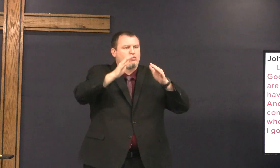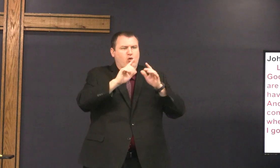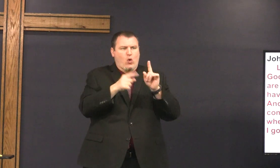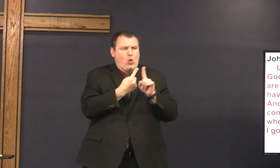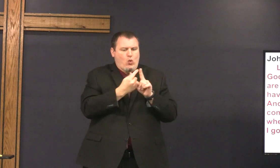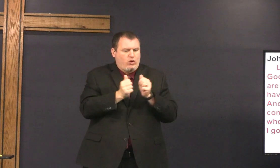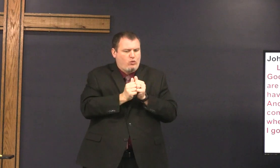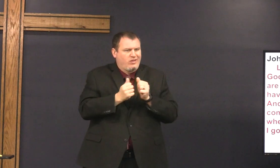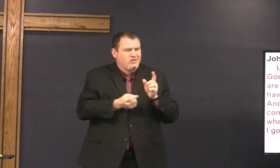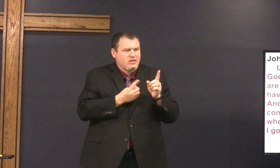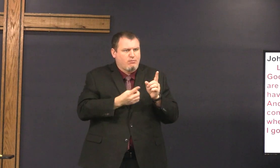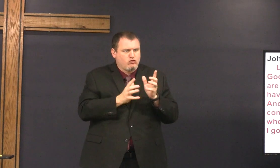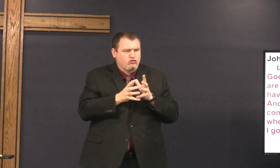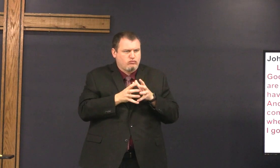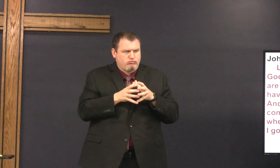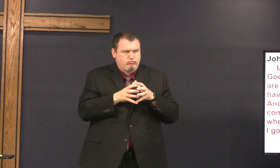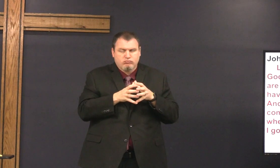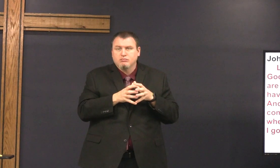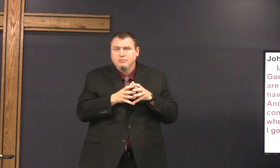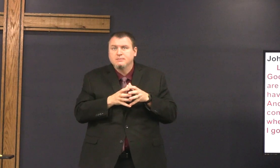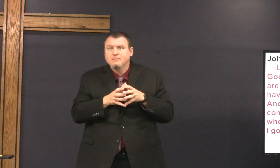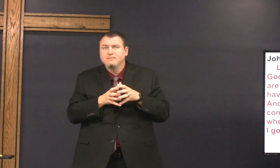oh no they're in the upper room with just the disciples